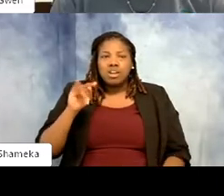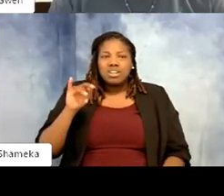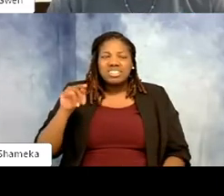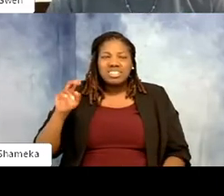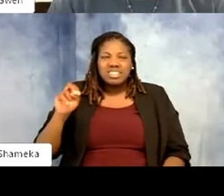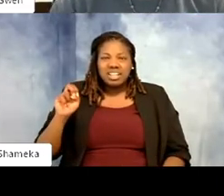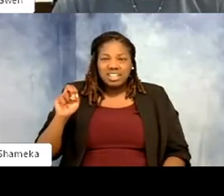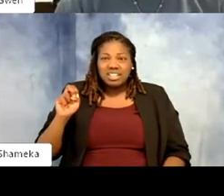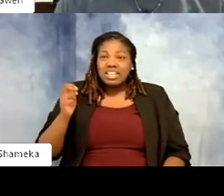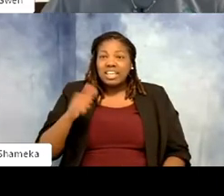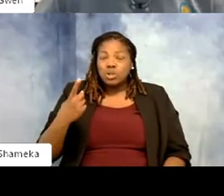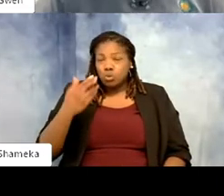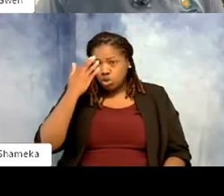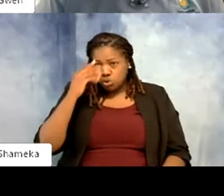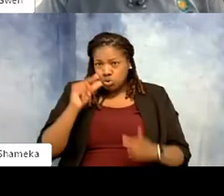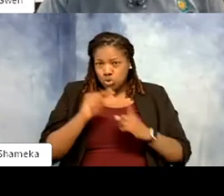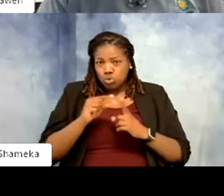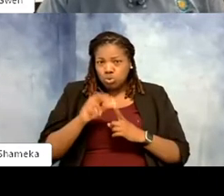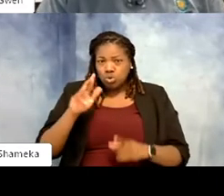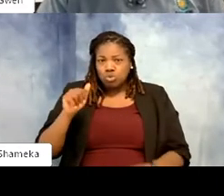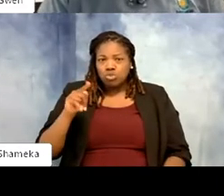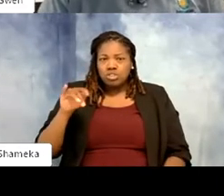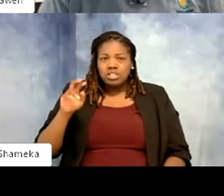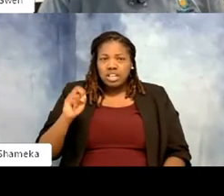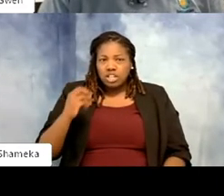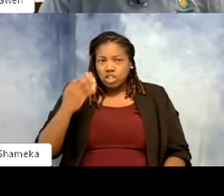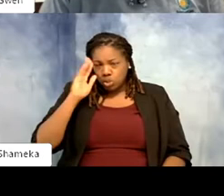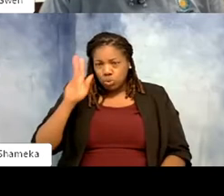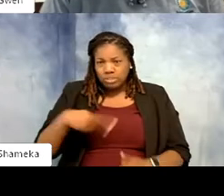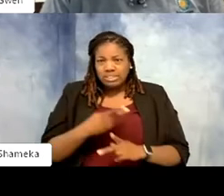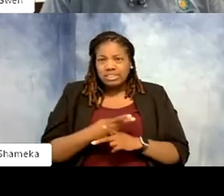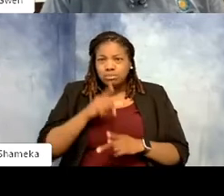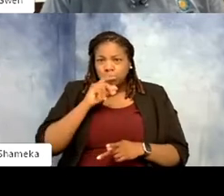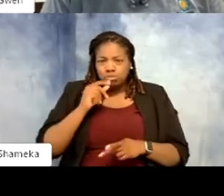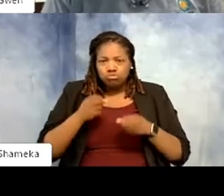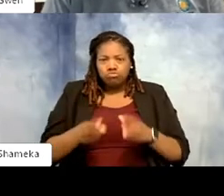anyone knows the word ratite. And what type of bird that is. You can give some examples in